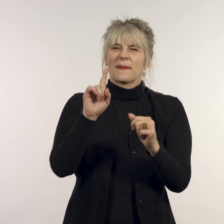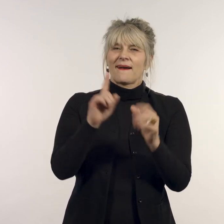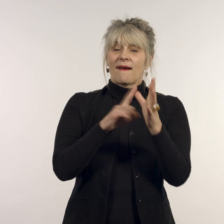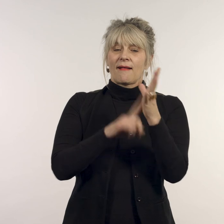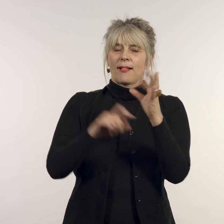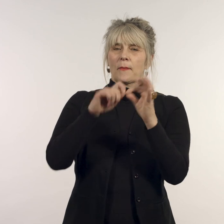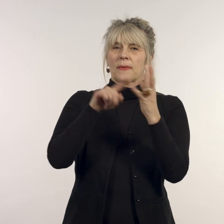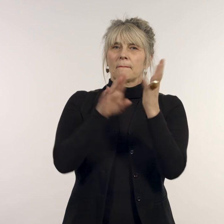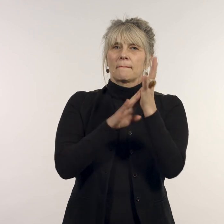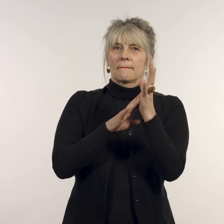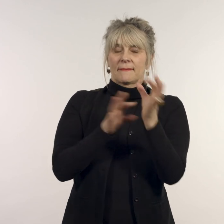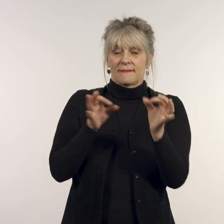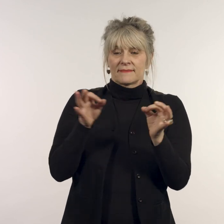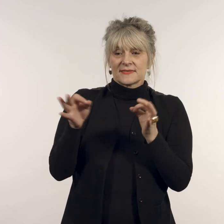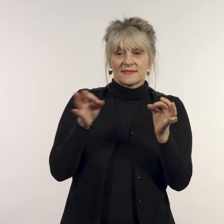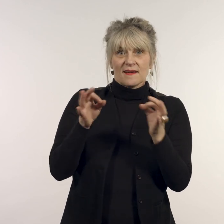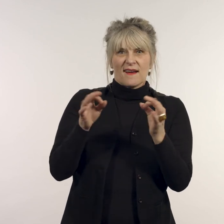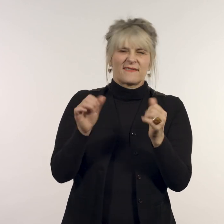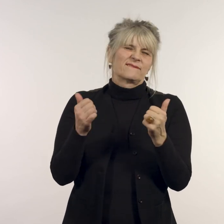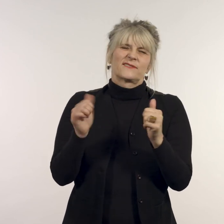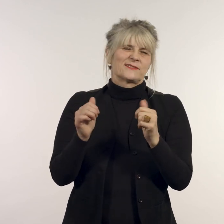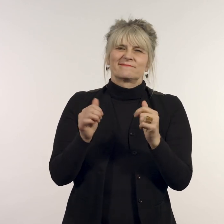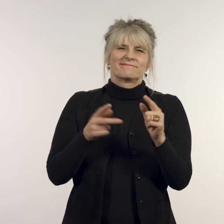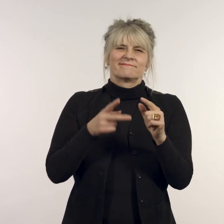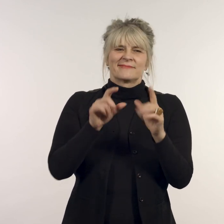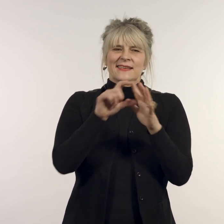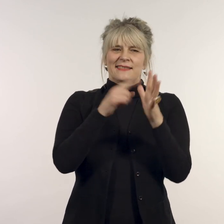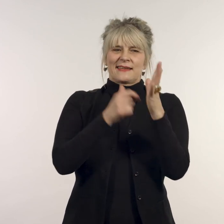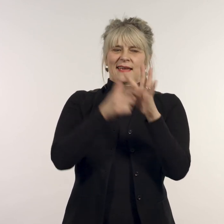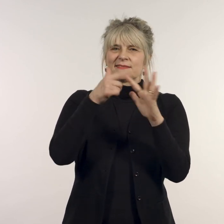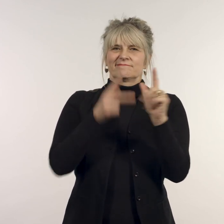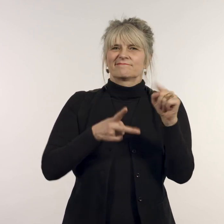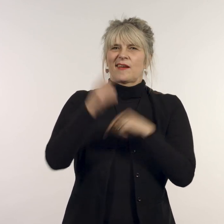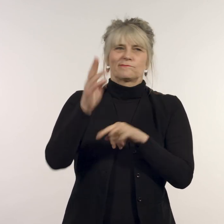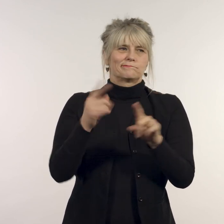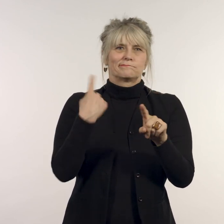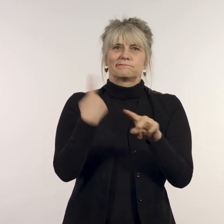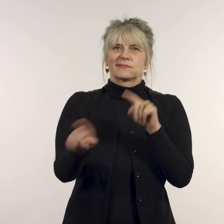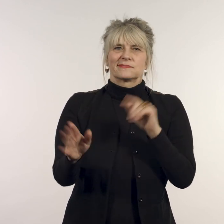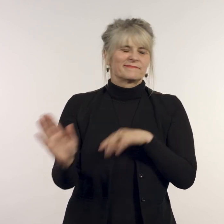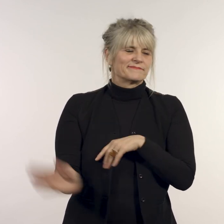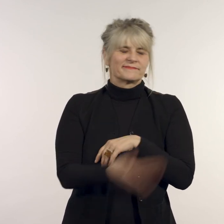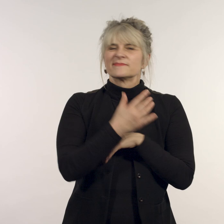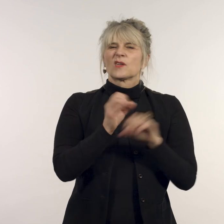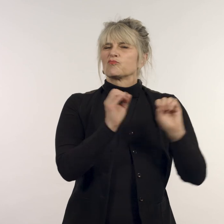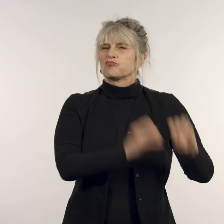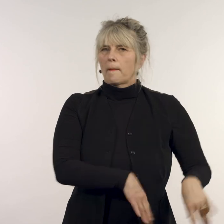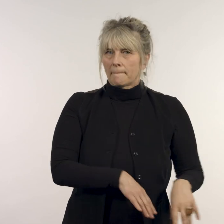Although the album cover deadline had expired,